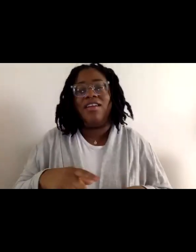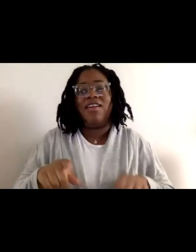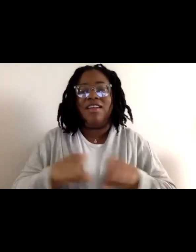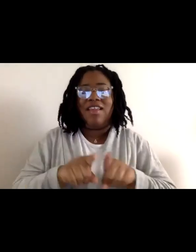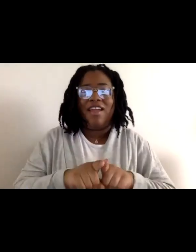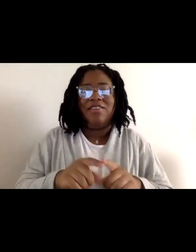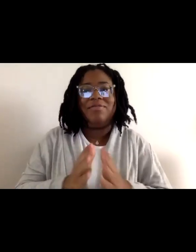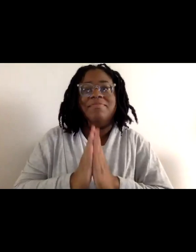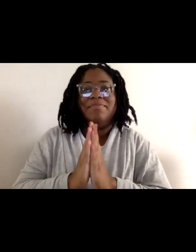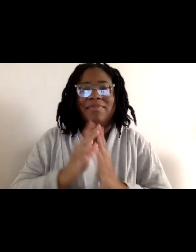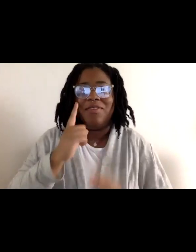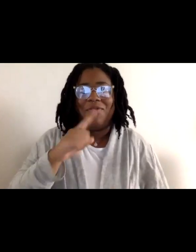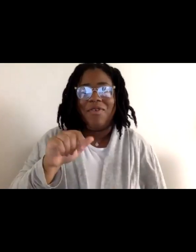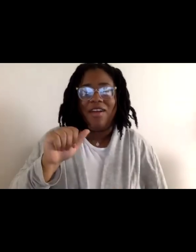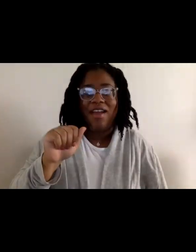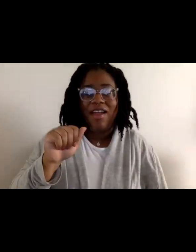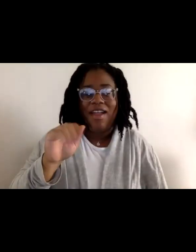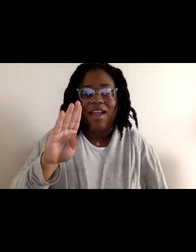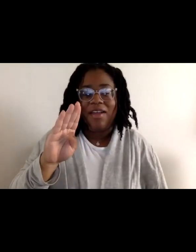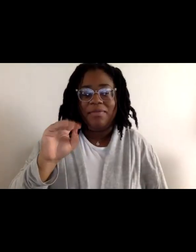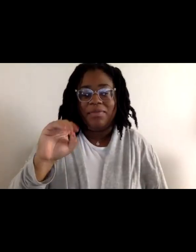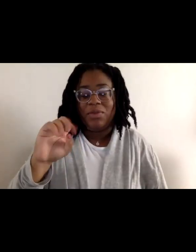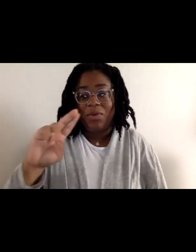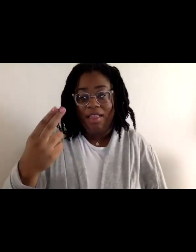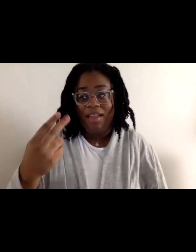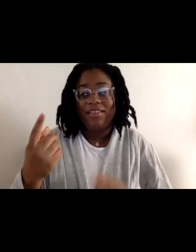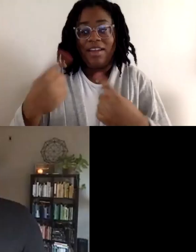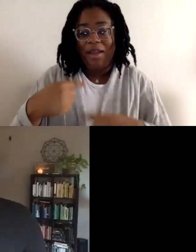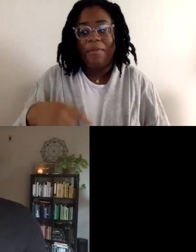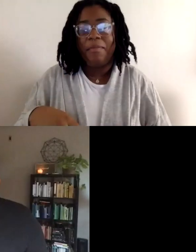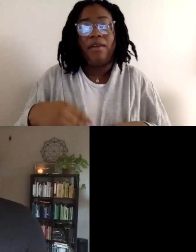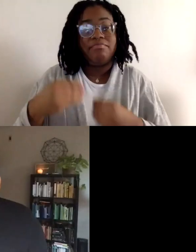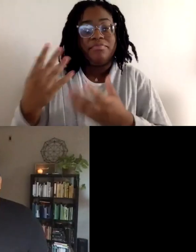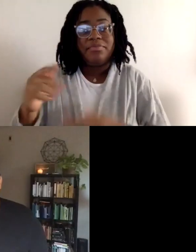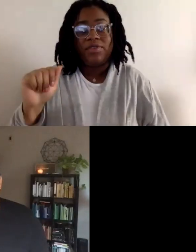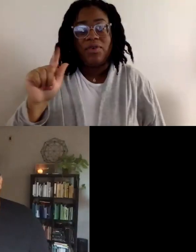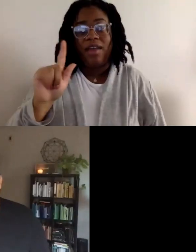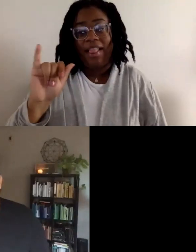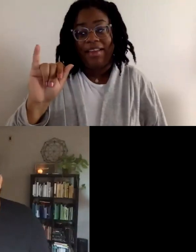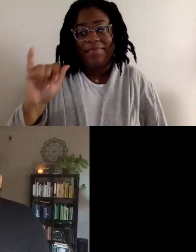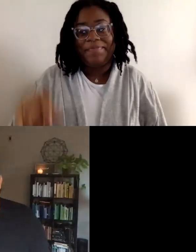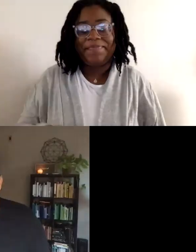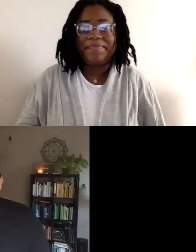So I'm so happy and Alli, I will pass it off to you. Perfect, thank you so much, Yolanda.